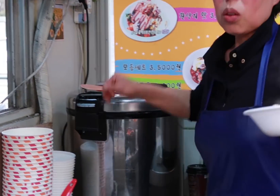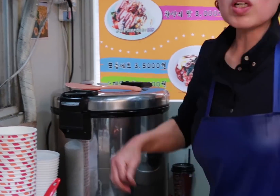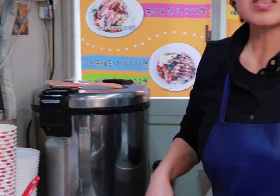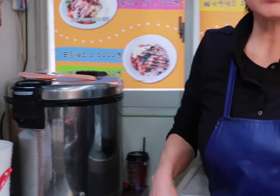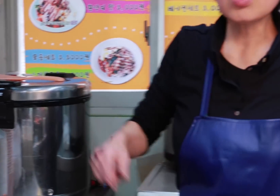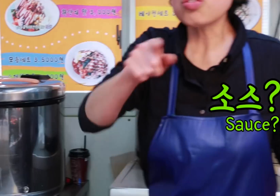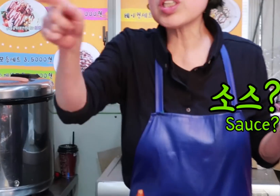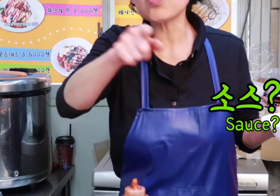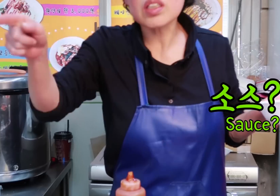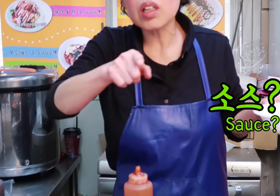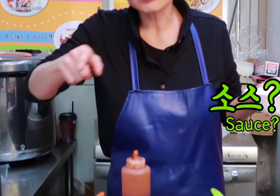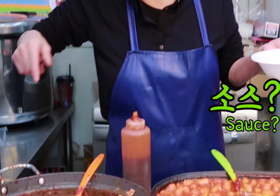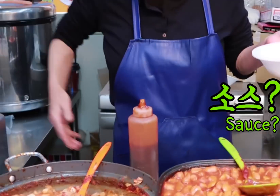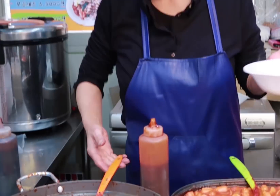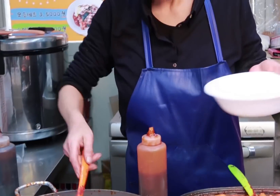Sauce?!